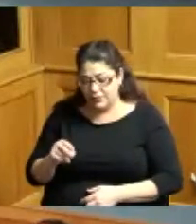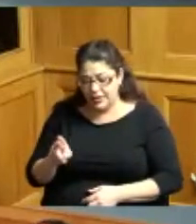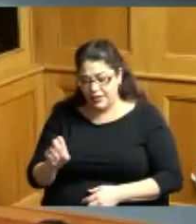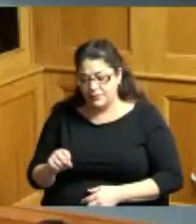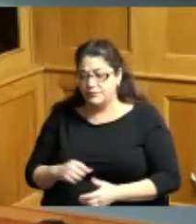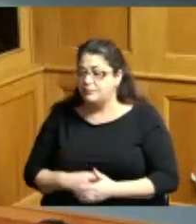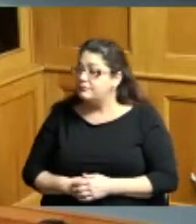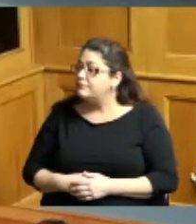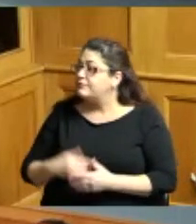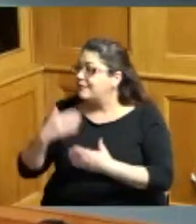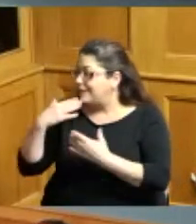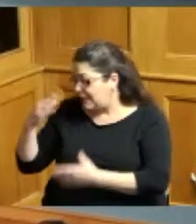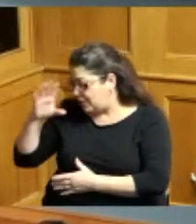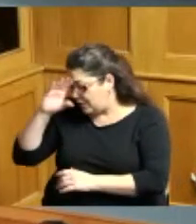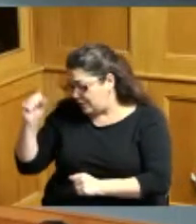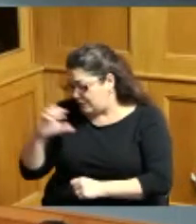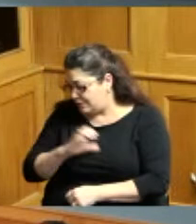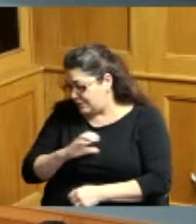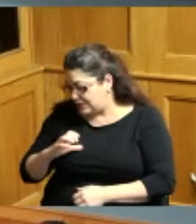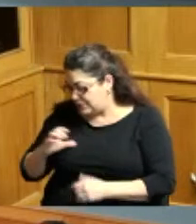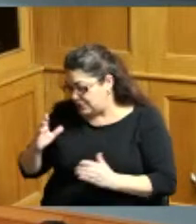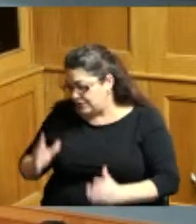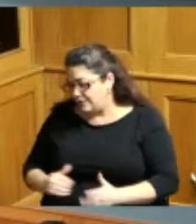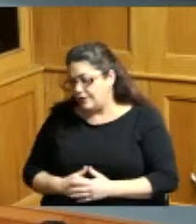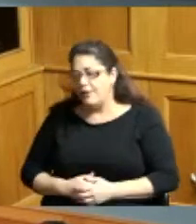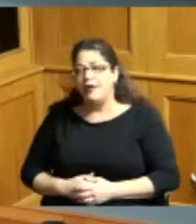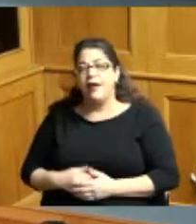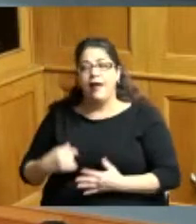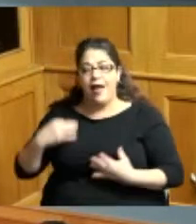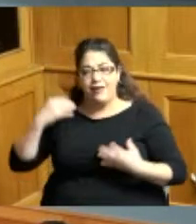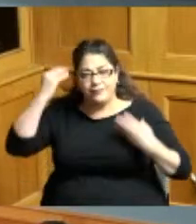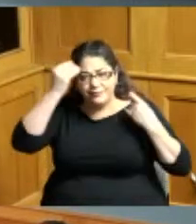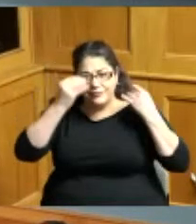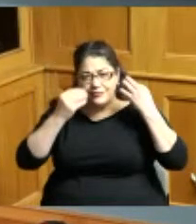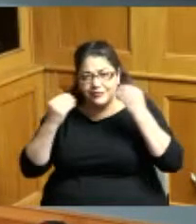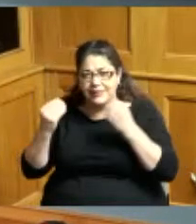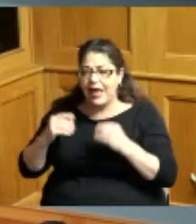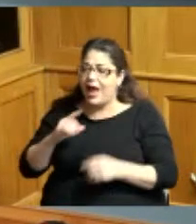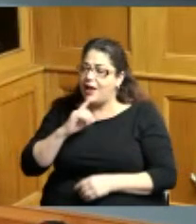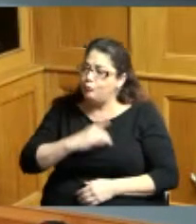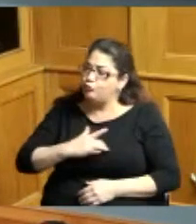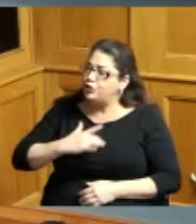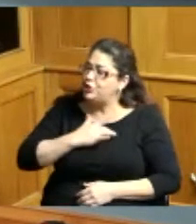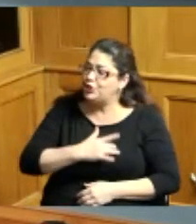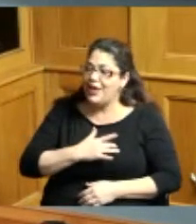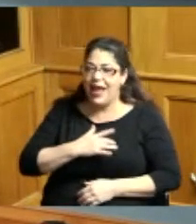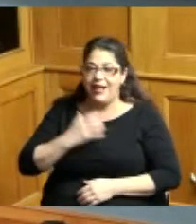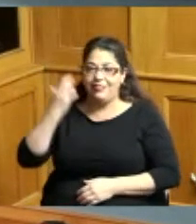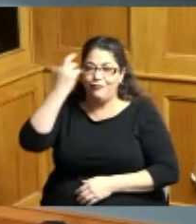Commissioner I have thought about this and I appreciate the enthusiasm behind this resolution